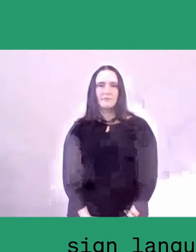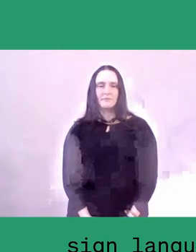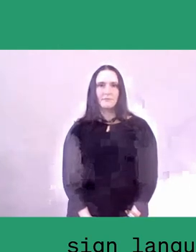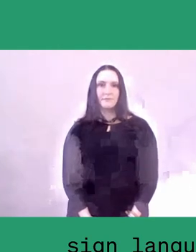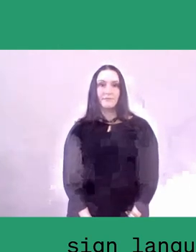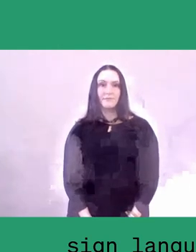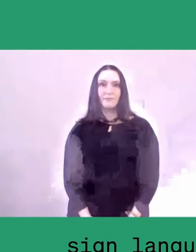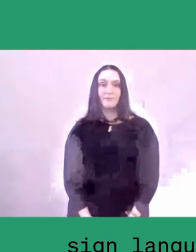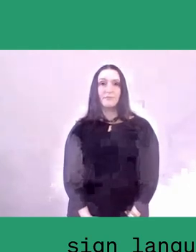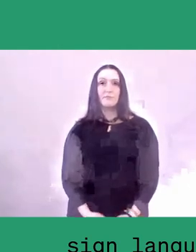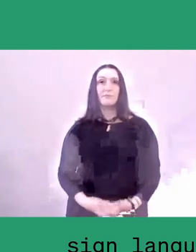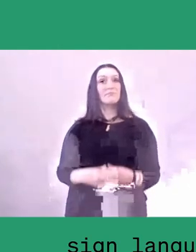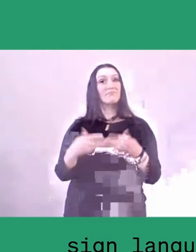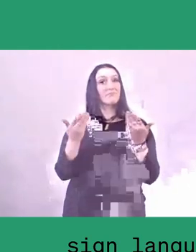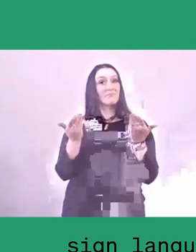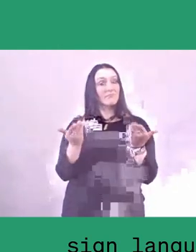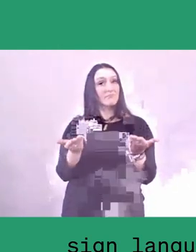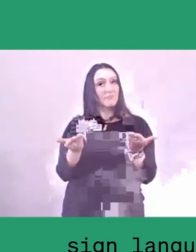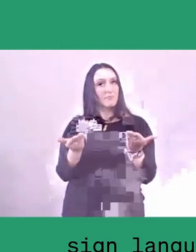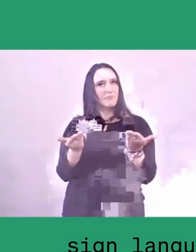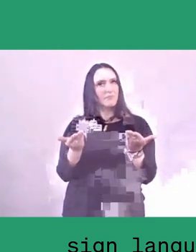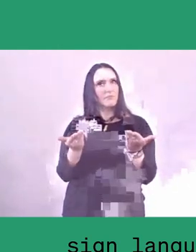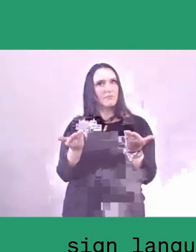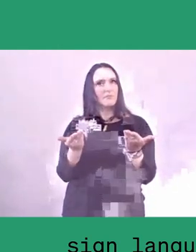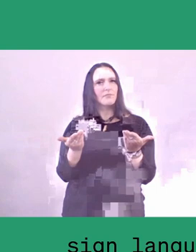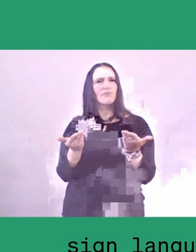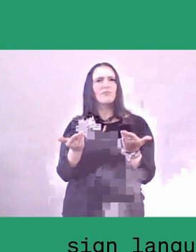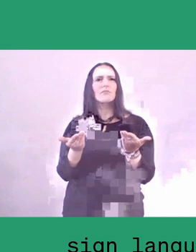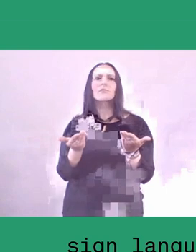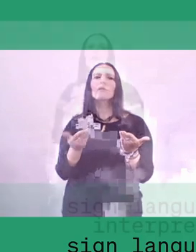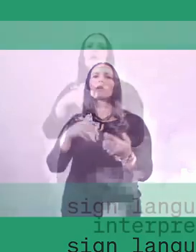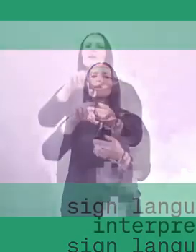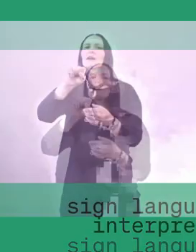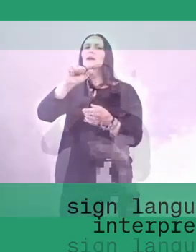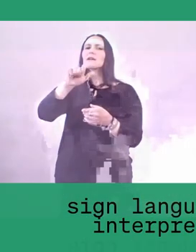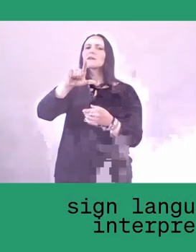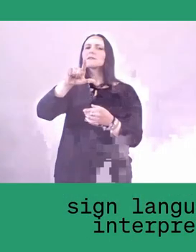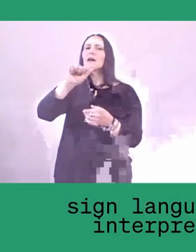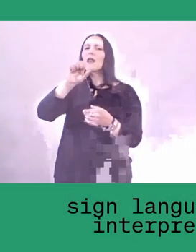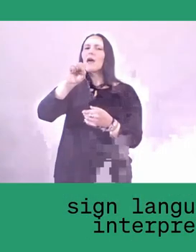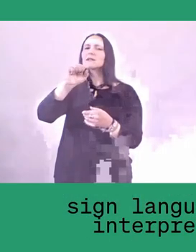The local folklore in Salassae fully reverberates with us